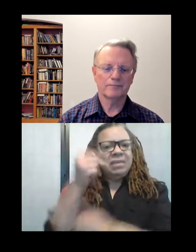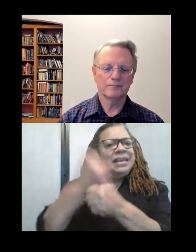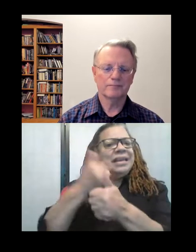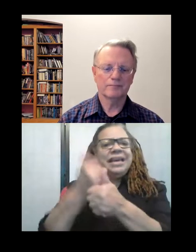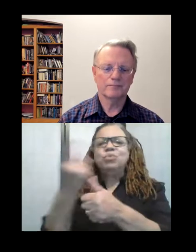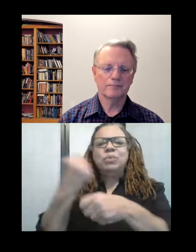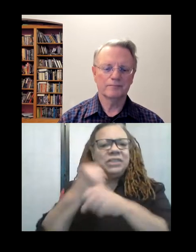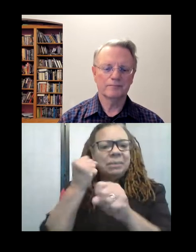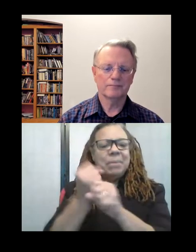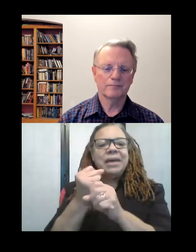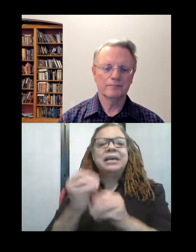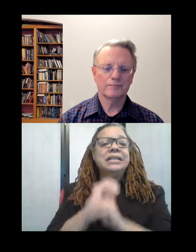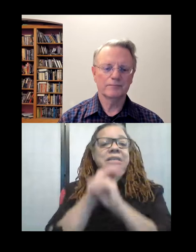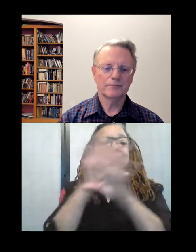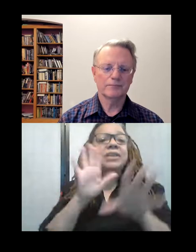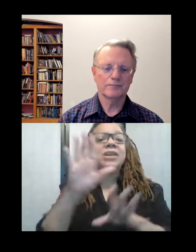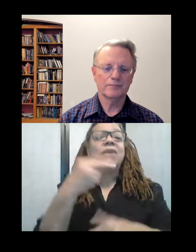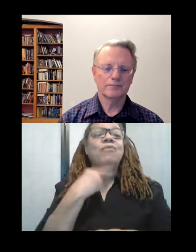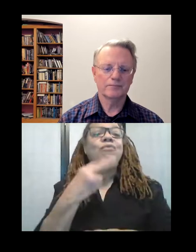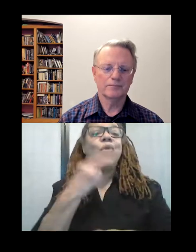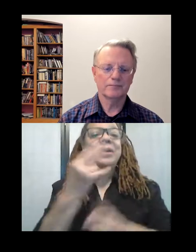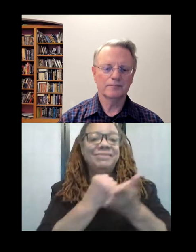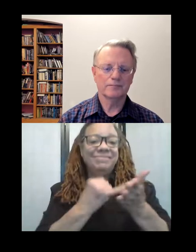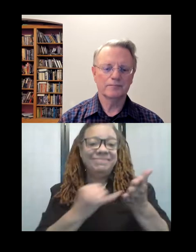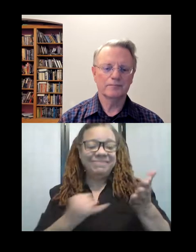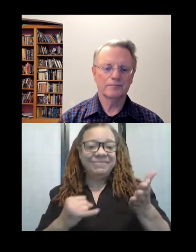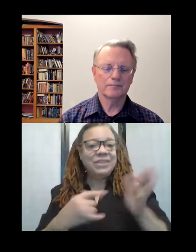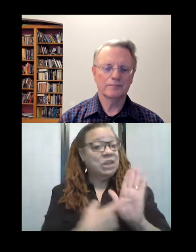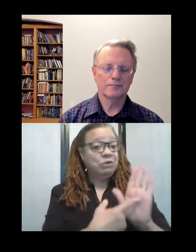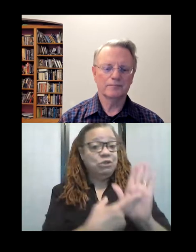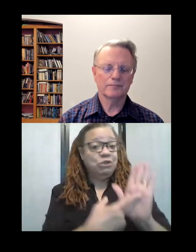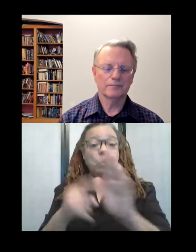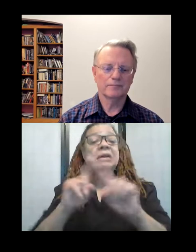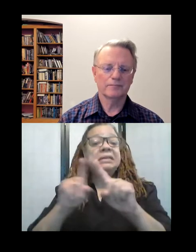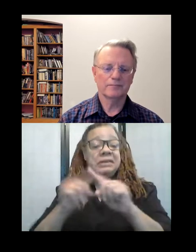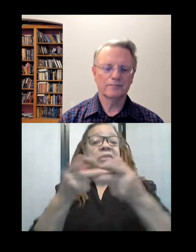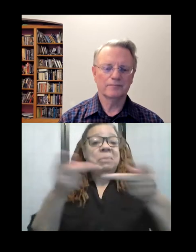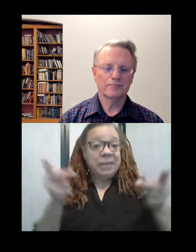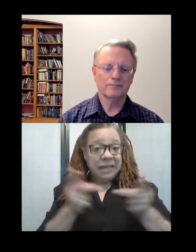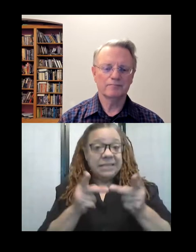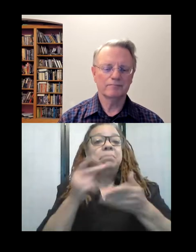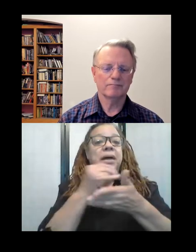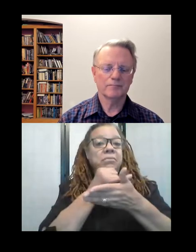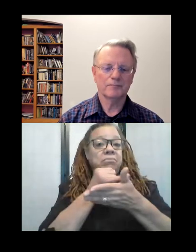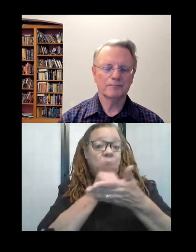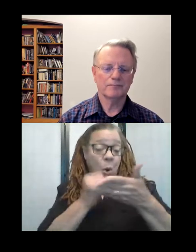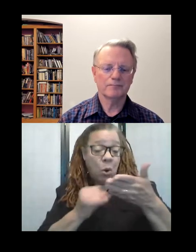her artistic voice. They have been shown in exhibitions by the artists association of Nantucket and Nantucket Looms.